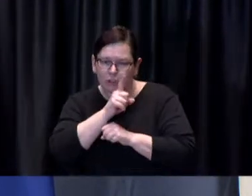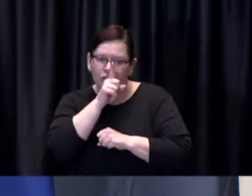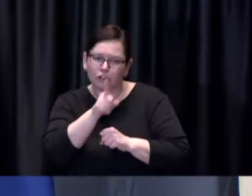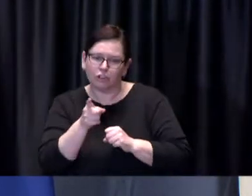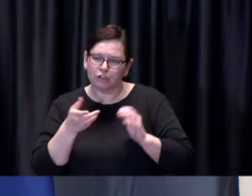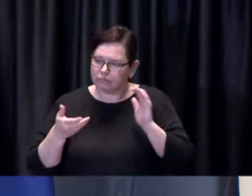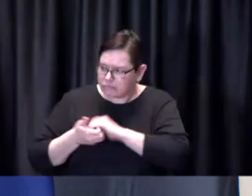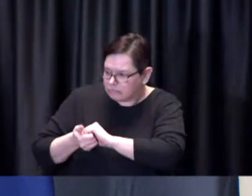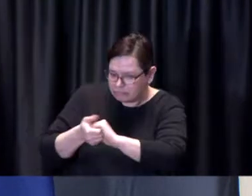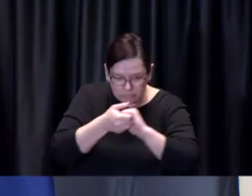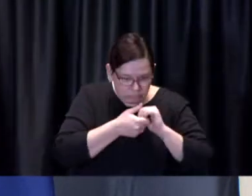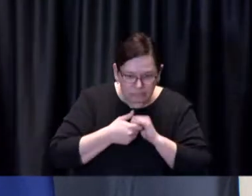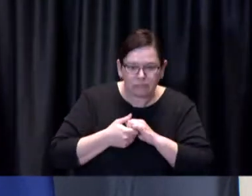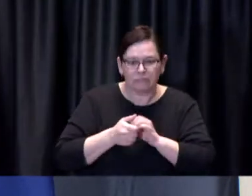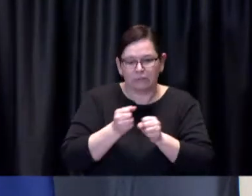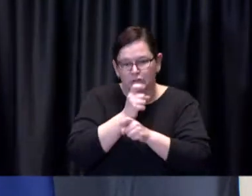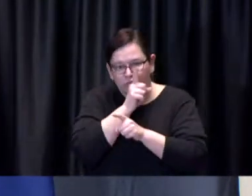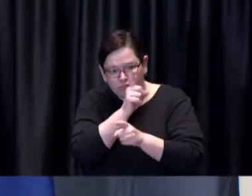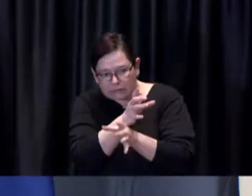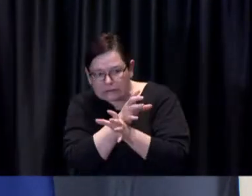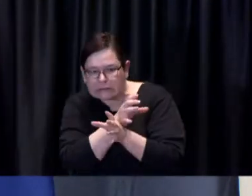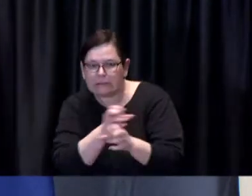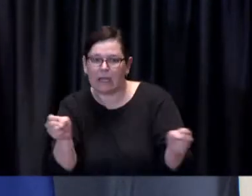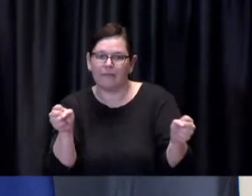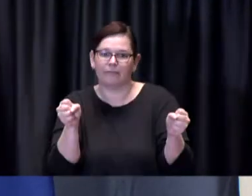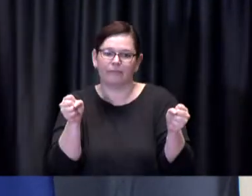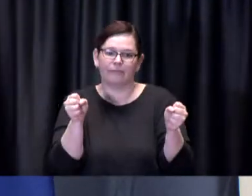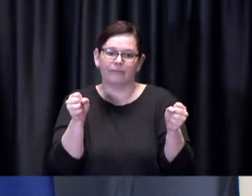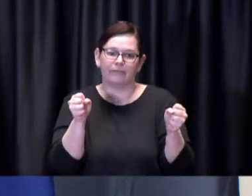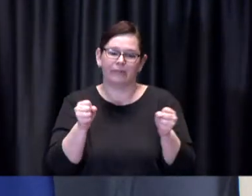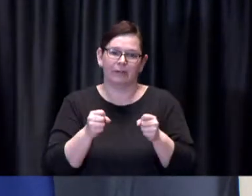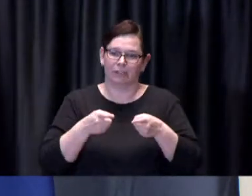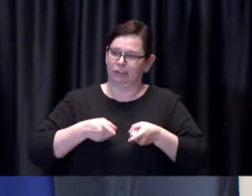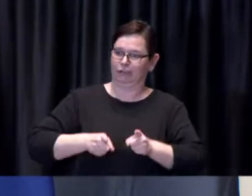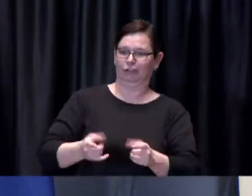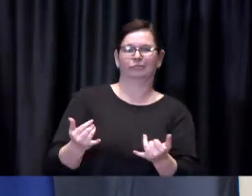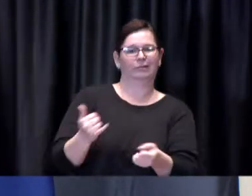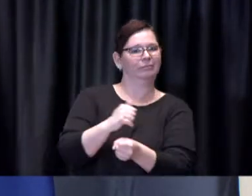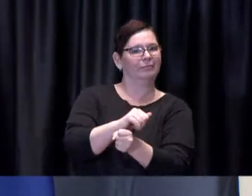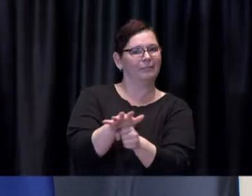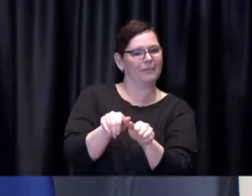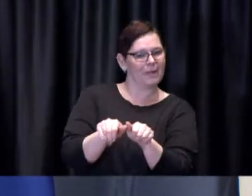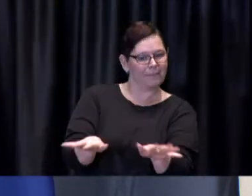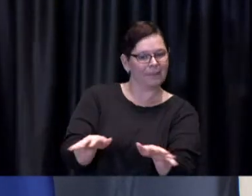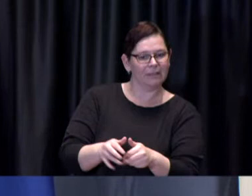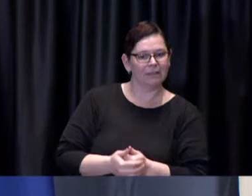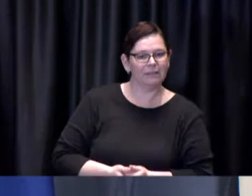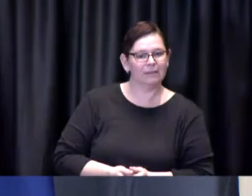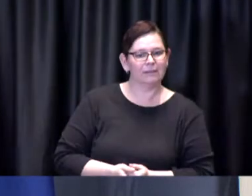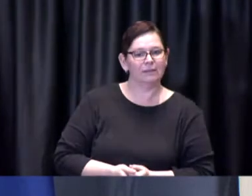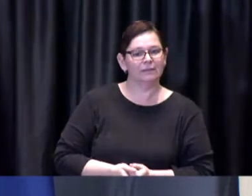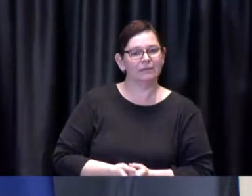during the COVID-19 pandemic. Golfers are encouraged to book in advance through the City's website